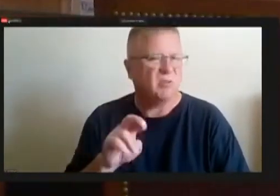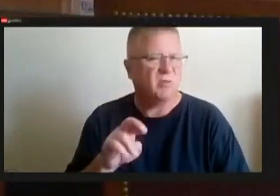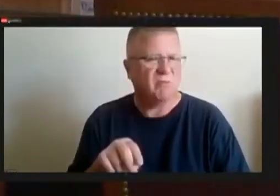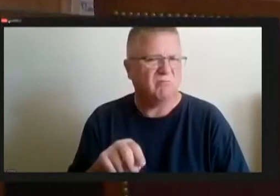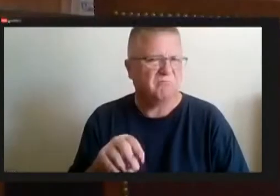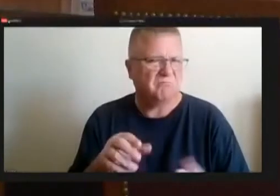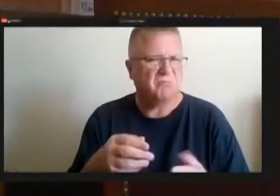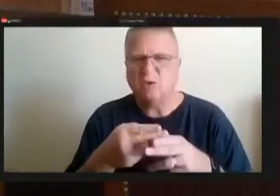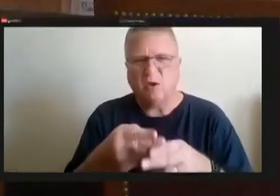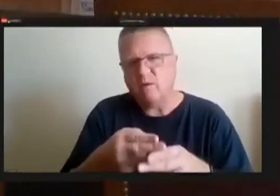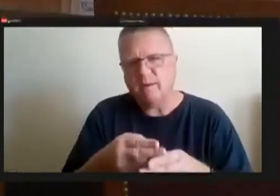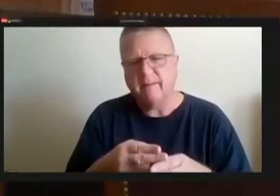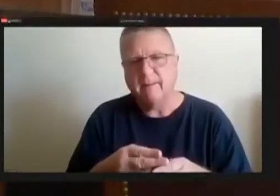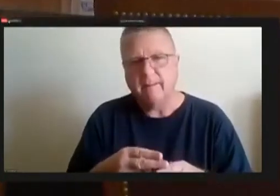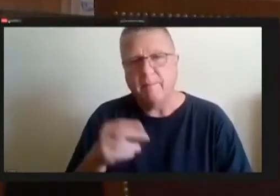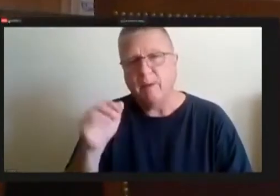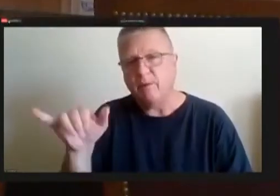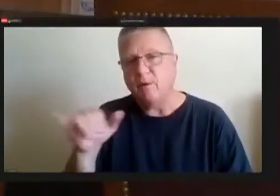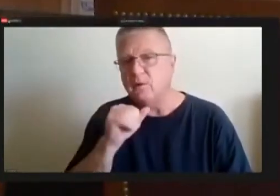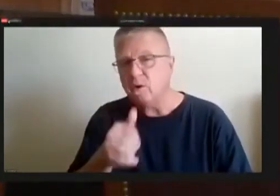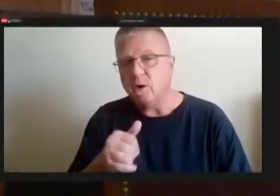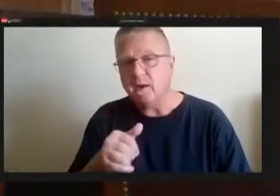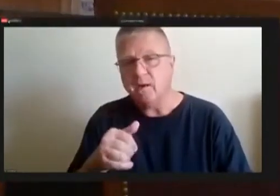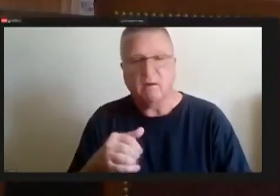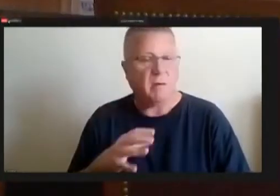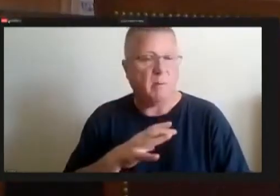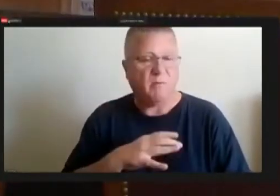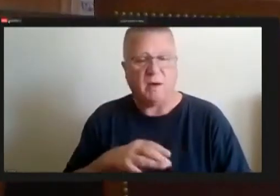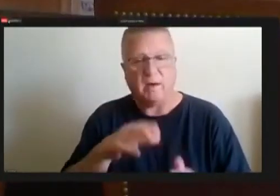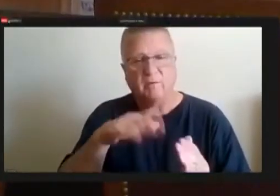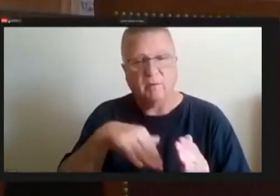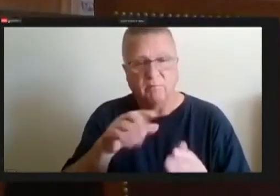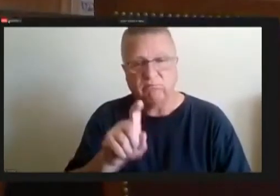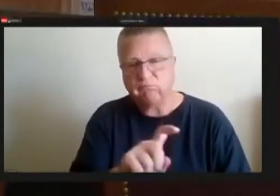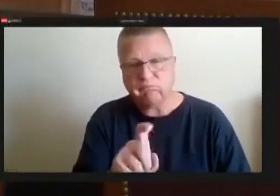The ones that aren't on for painting them if they're in good enough condition to paint,